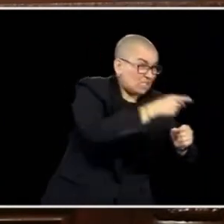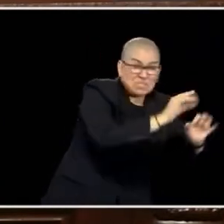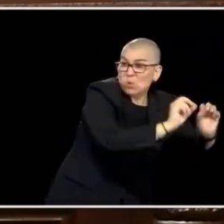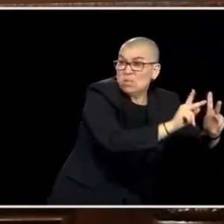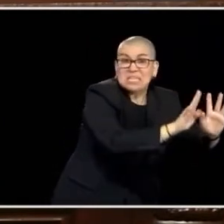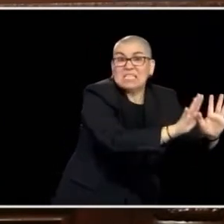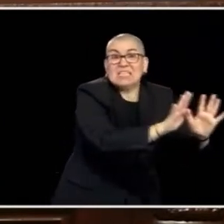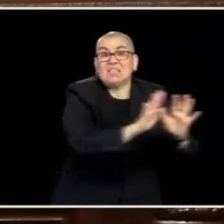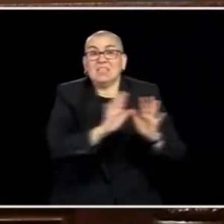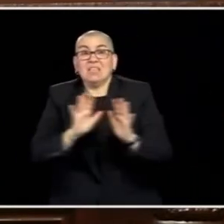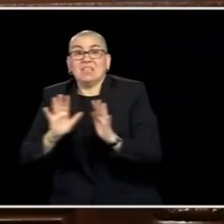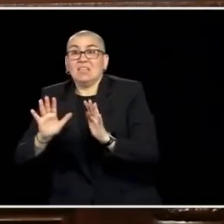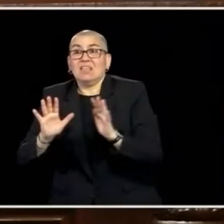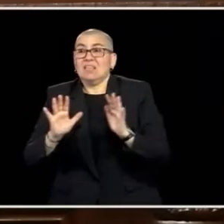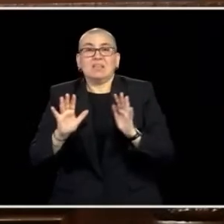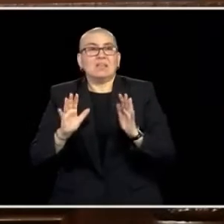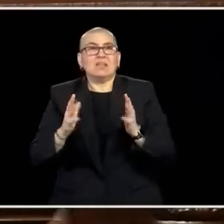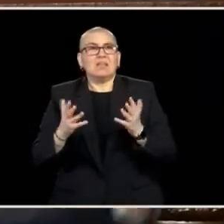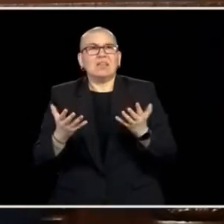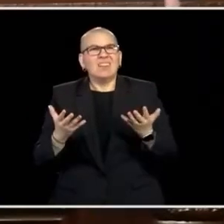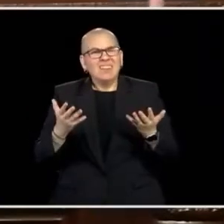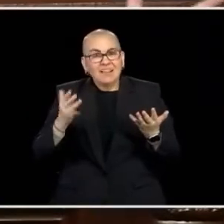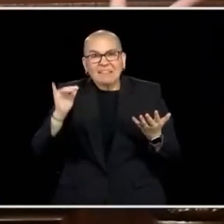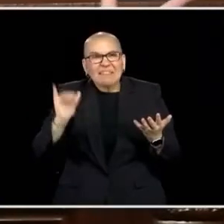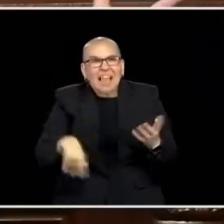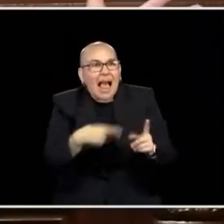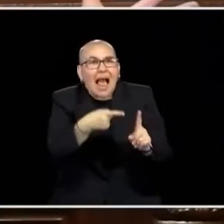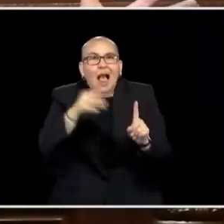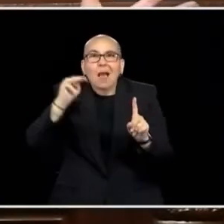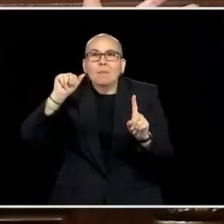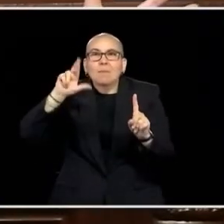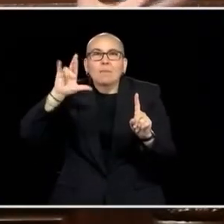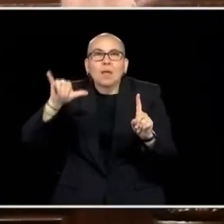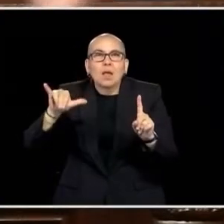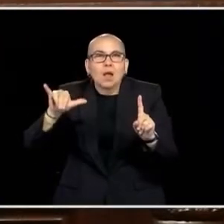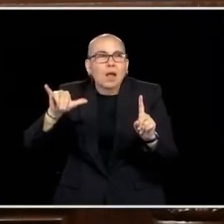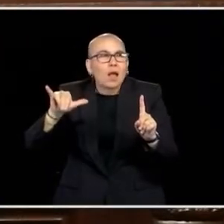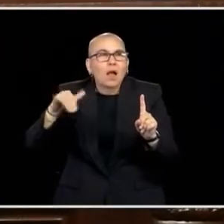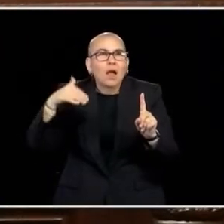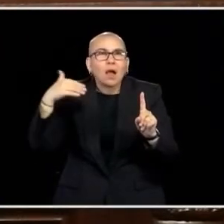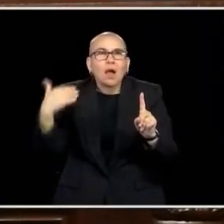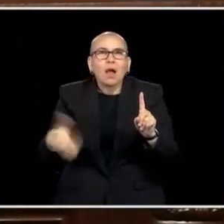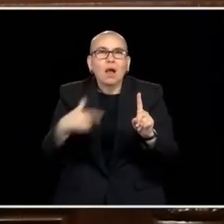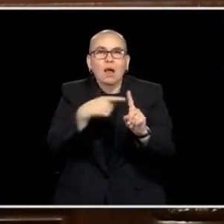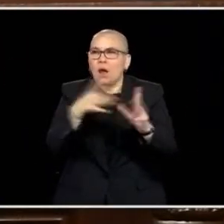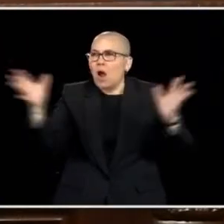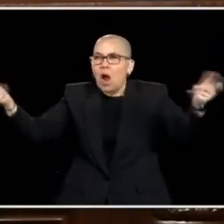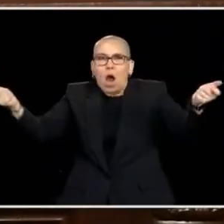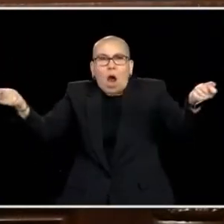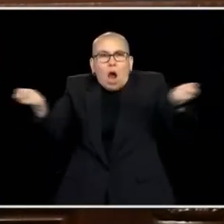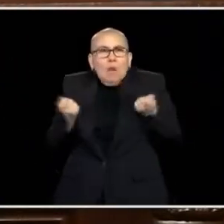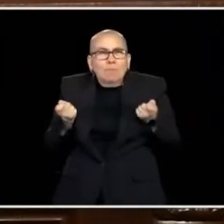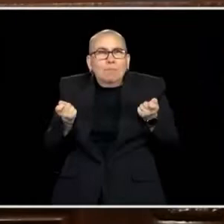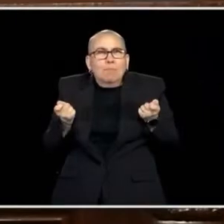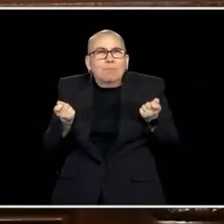SHE WAS DOING ALL OF THIS FROM THE COMMAND POST THAT WAS SET UP THAT DRURY SPENDERS FROM ACROSS THE STATE.